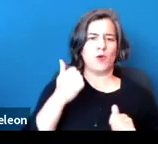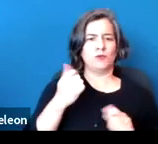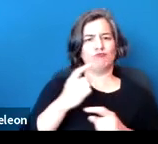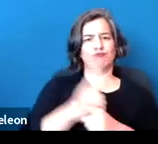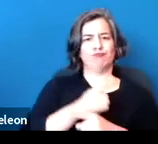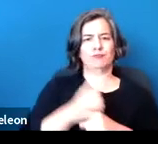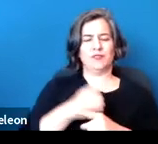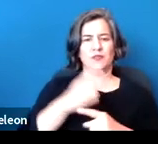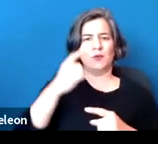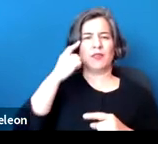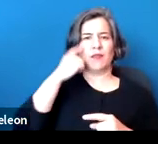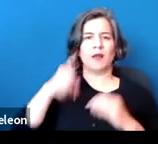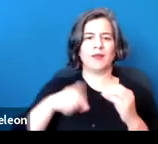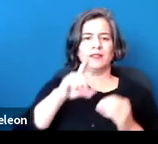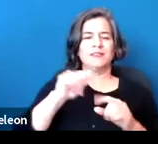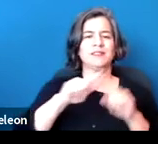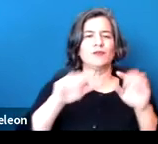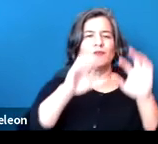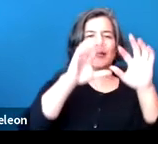in chunks of relationships to each other.